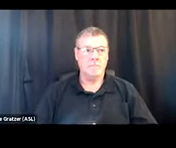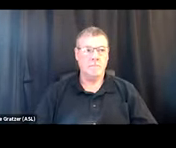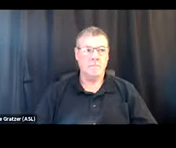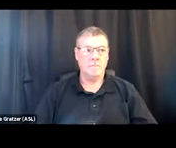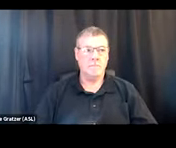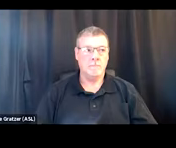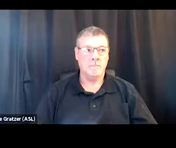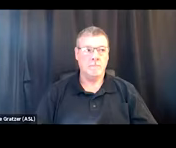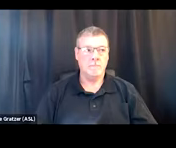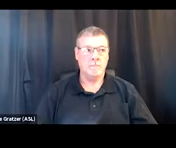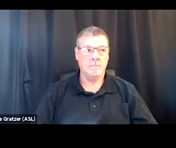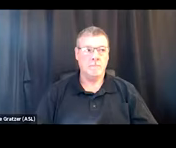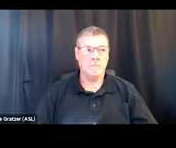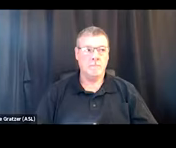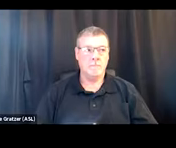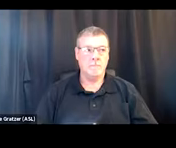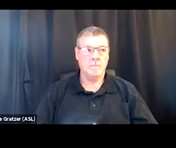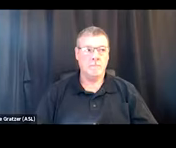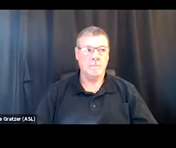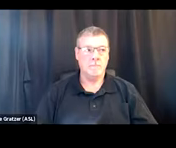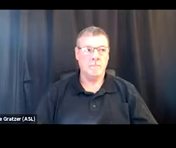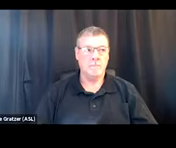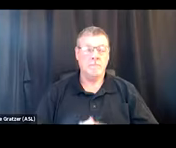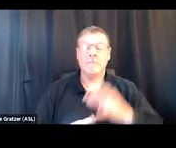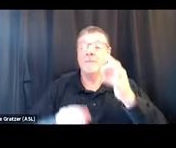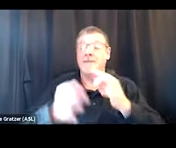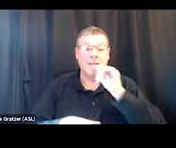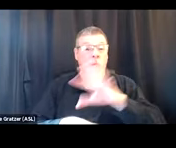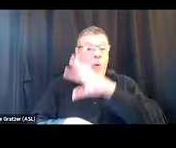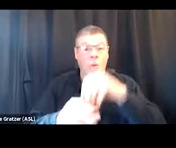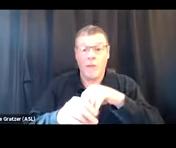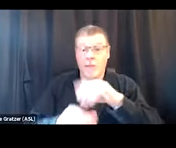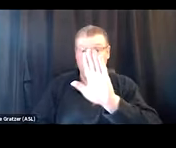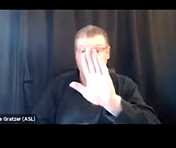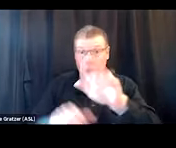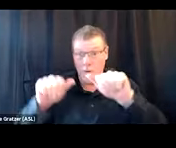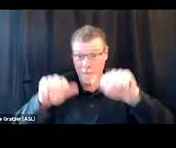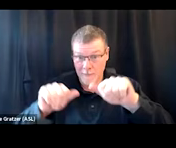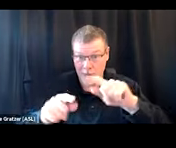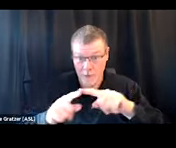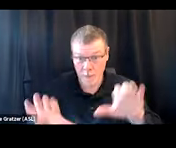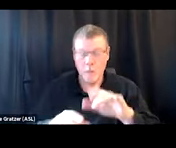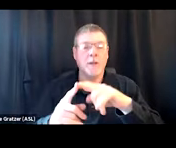Again, so if it's not within your own internal capacity, something that you can do is build those relationships.